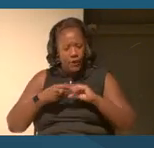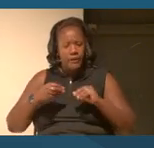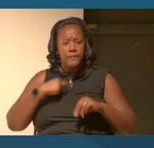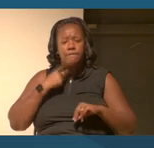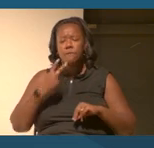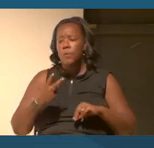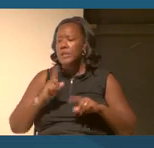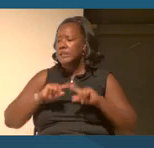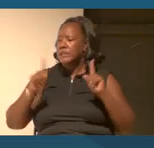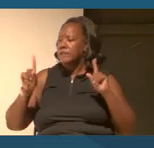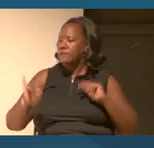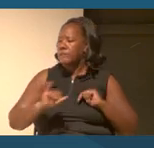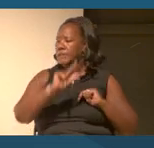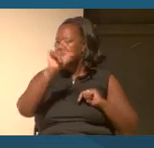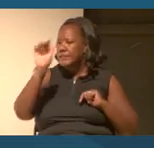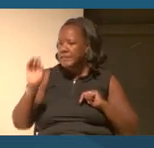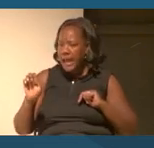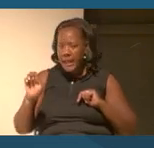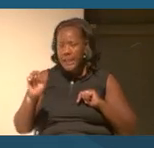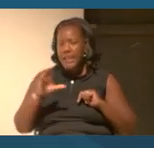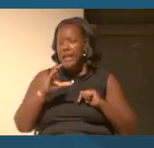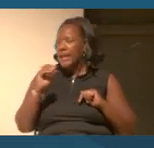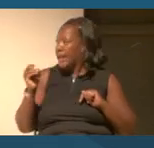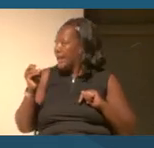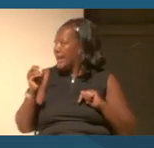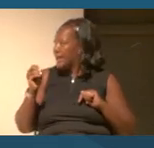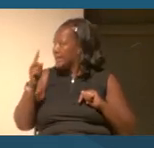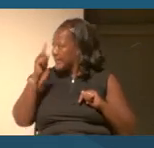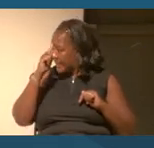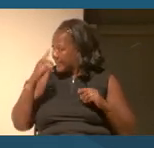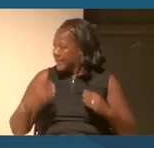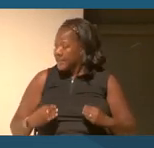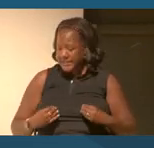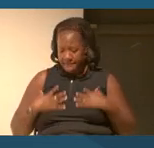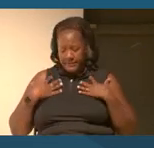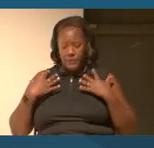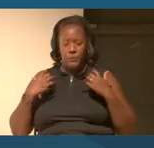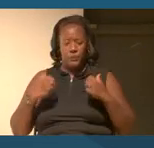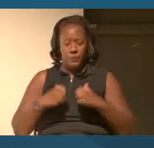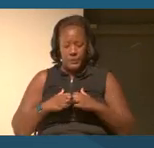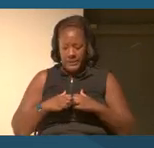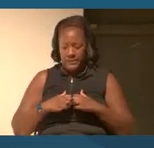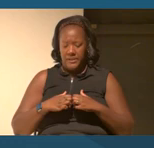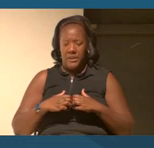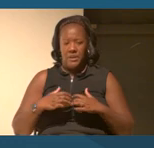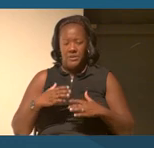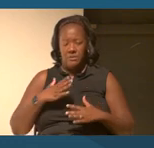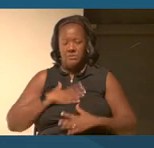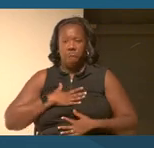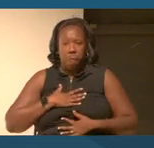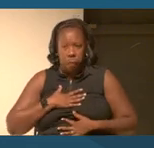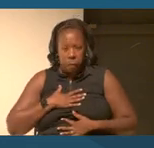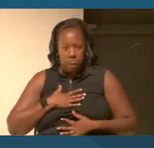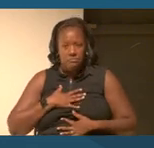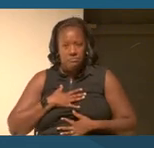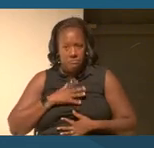a narrator, a different style, and and certainly I think is filled with with kind of those gut punches, connective understanding.